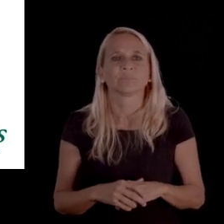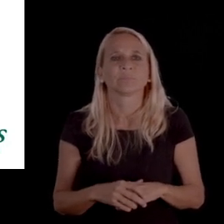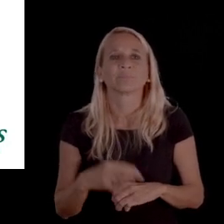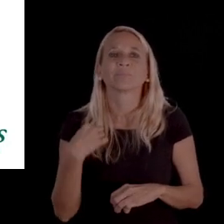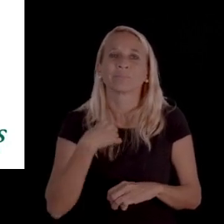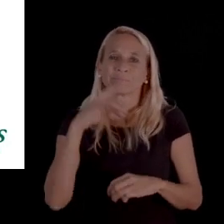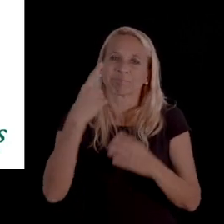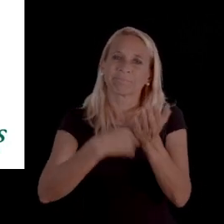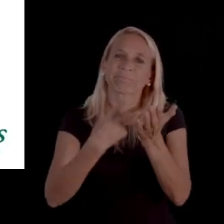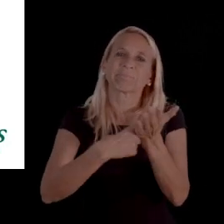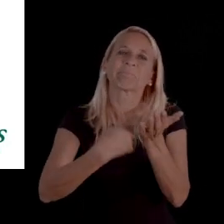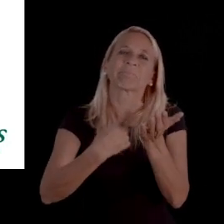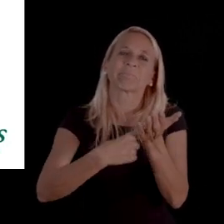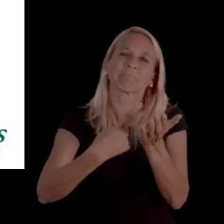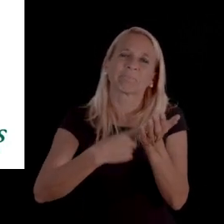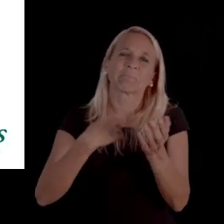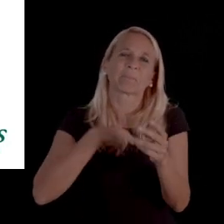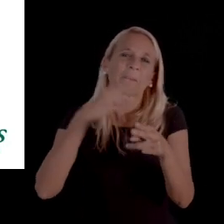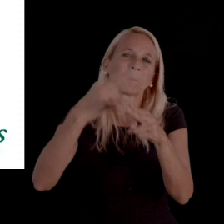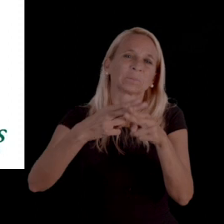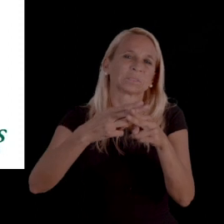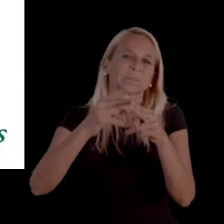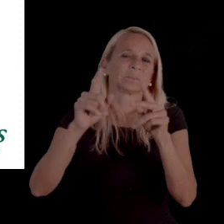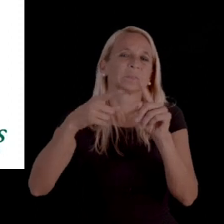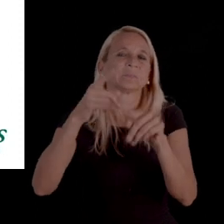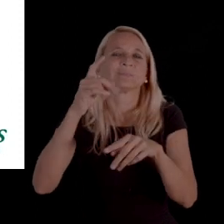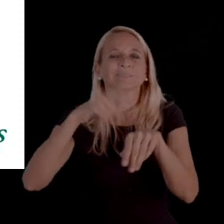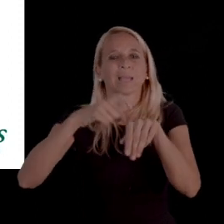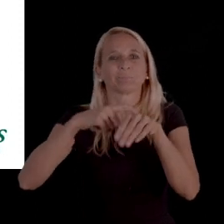We do talk a bit about, and I mentioned a bit about timeframes.